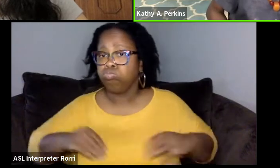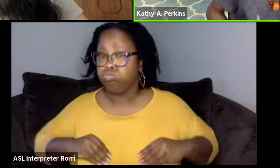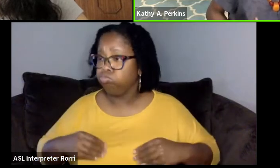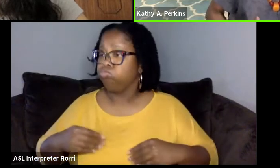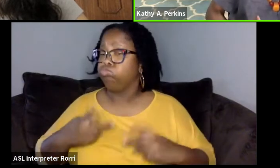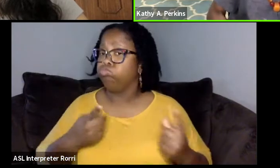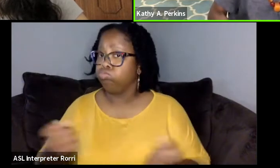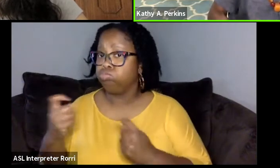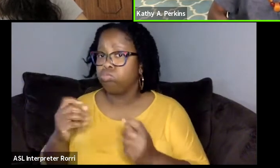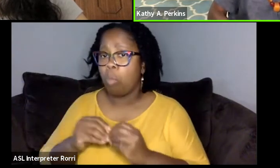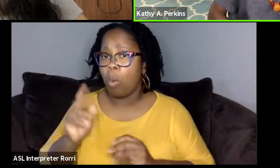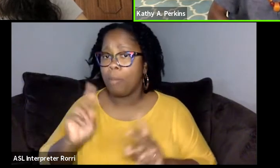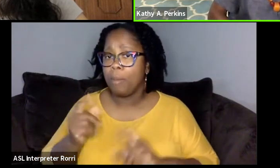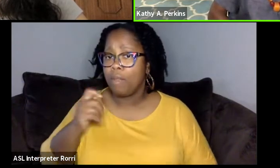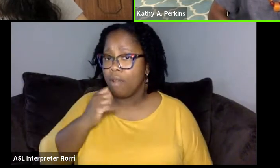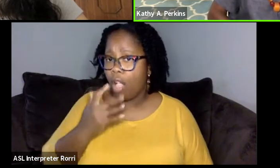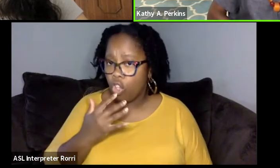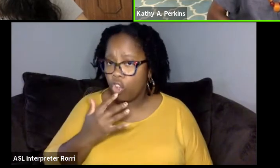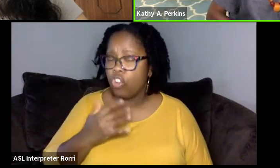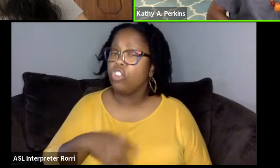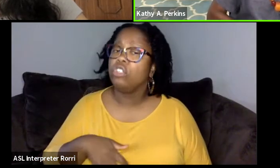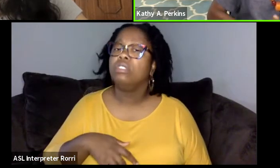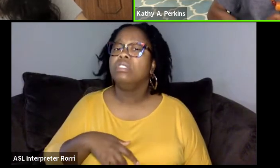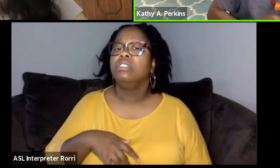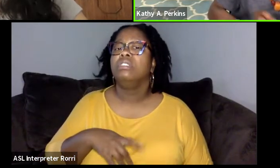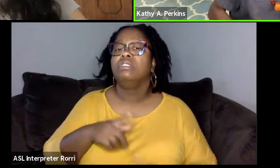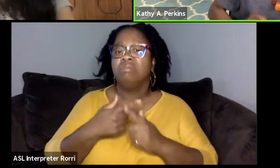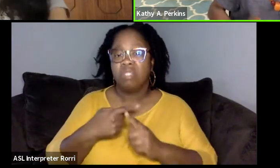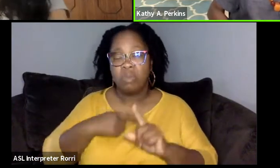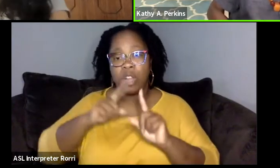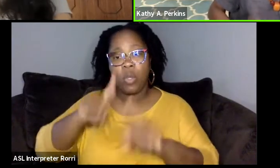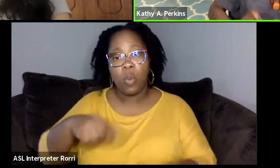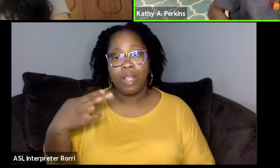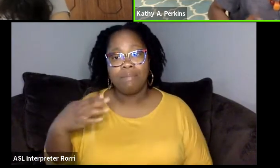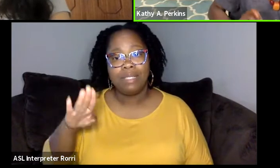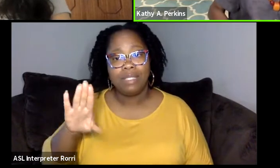and usually when I go to some of the HBCUs, I encourage the departments like,